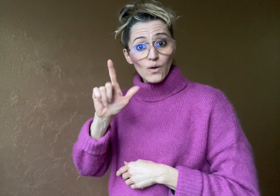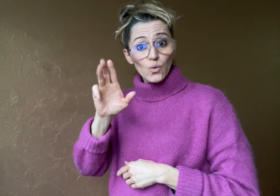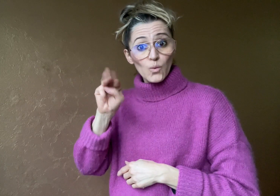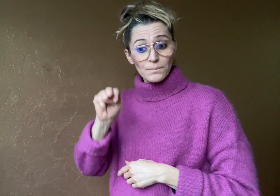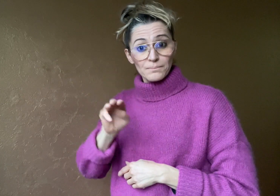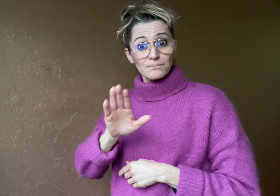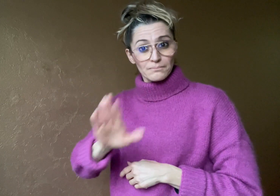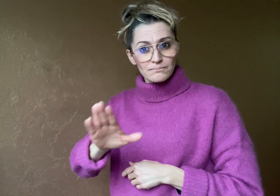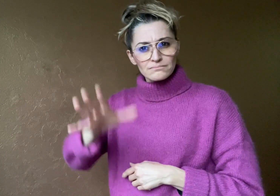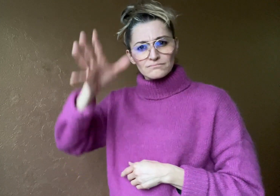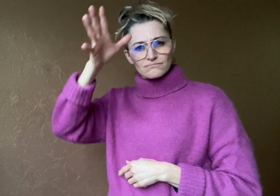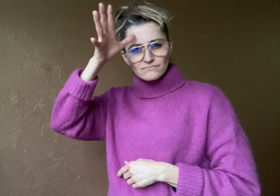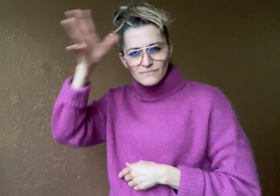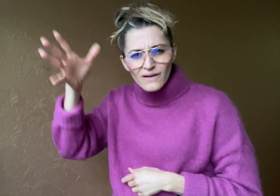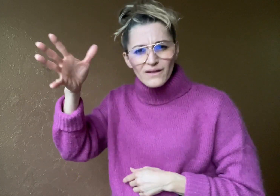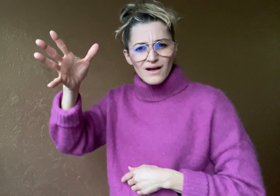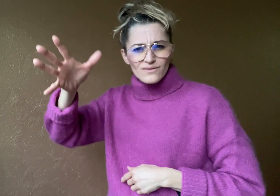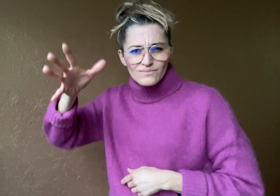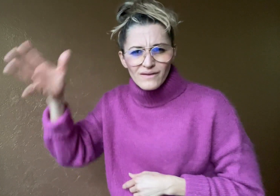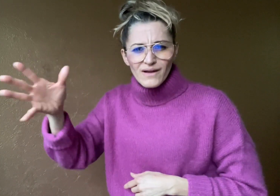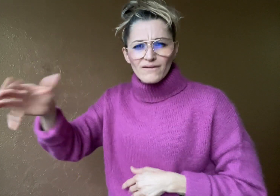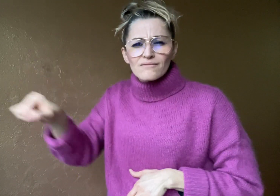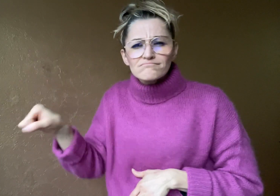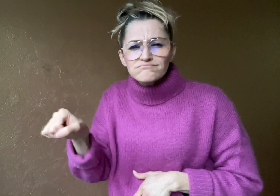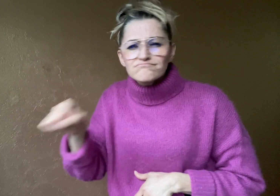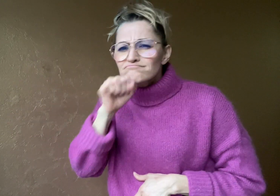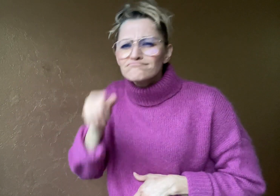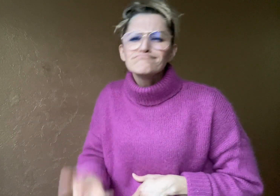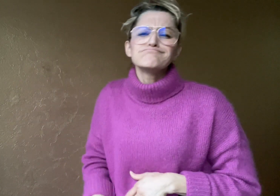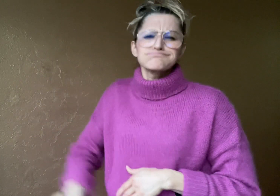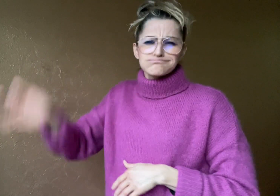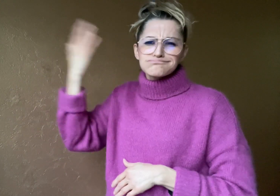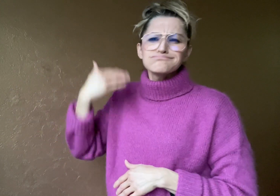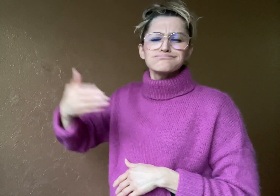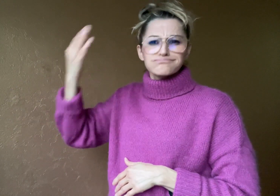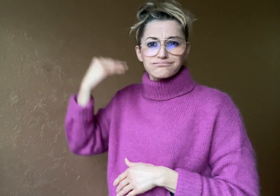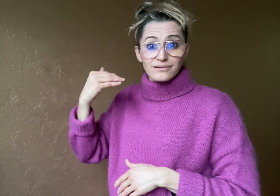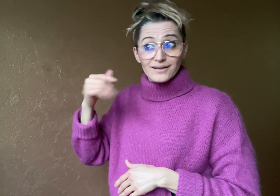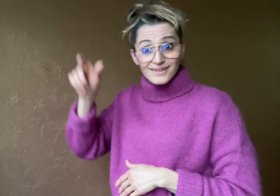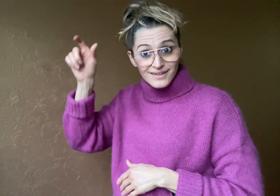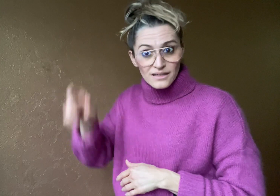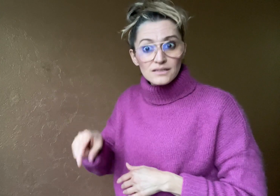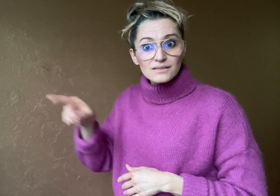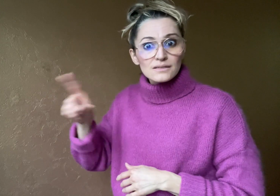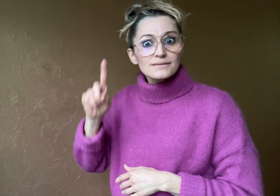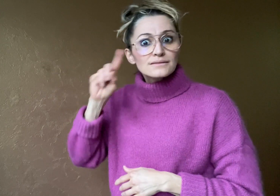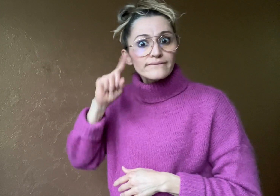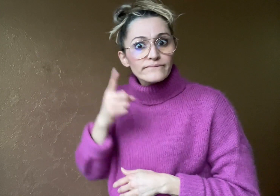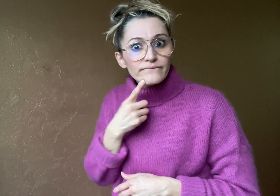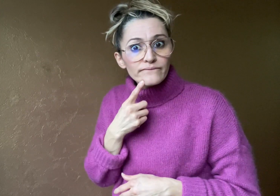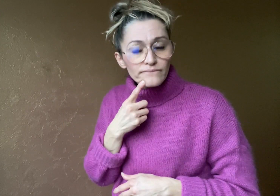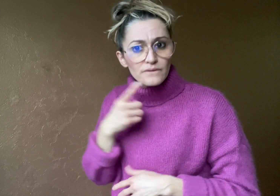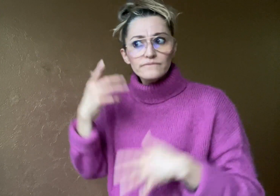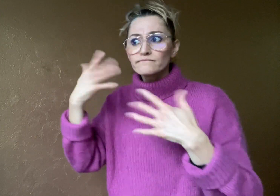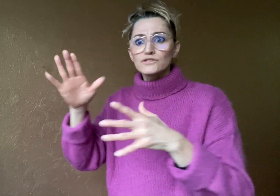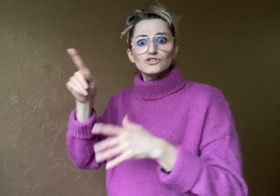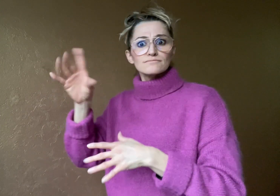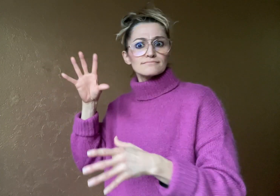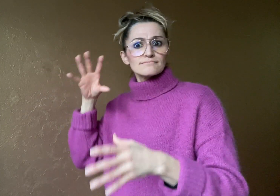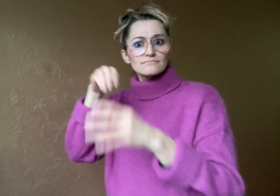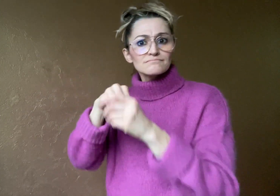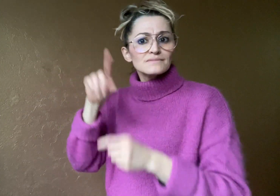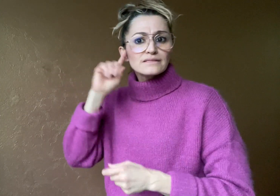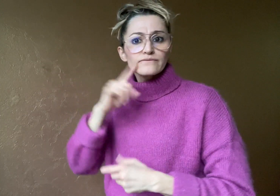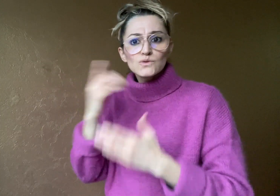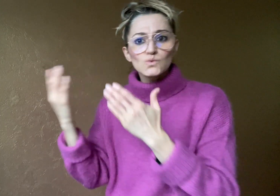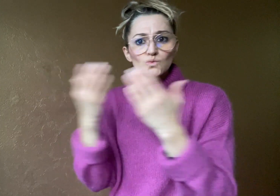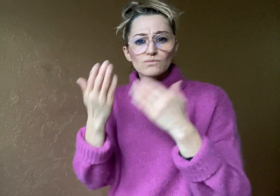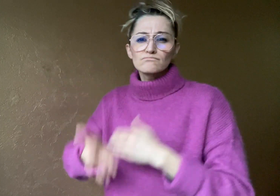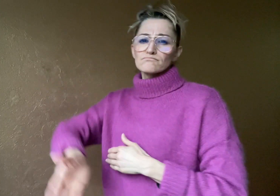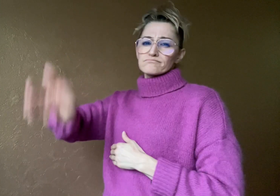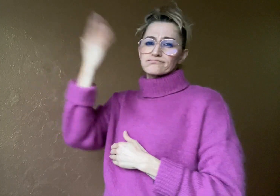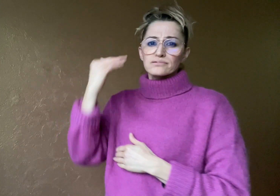nine-year-old child. He also mentioned that Calum’s Deaf